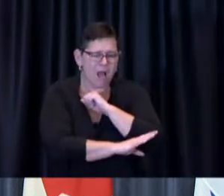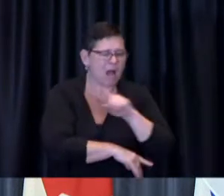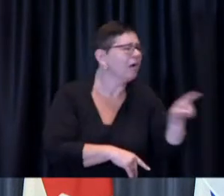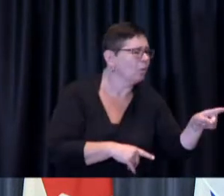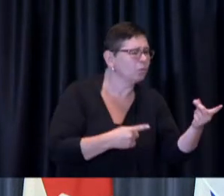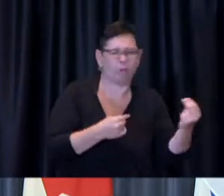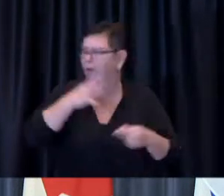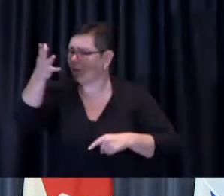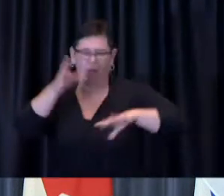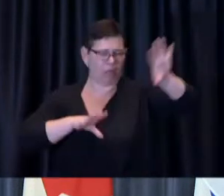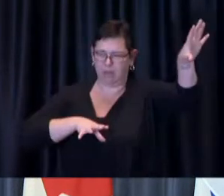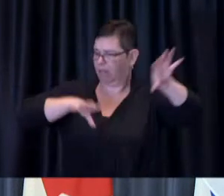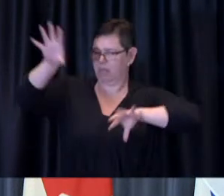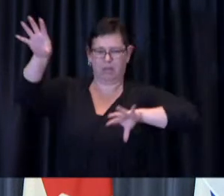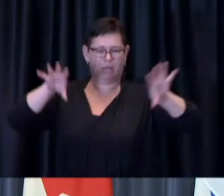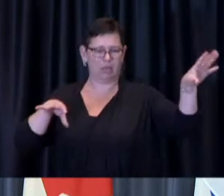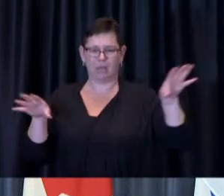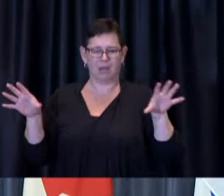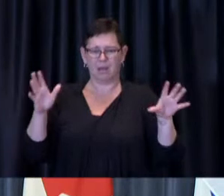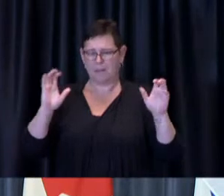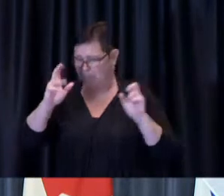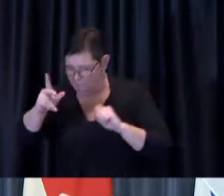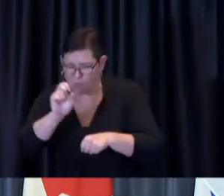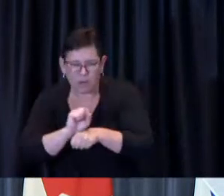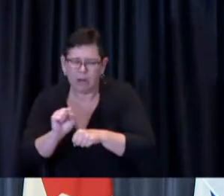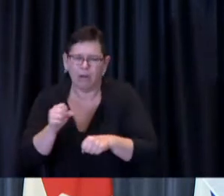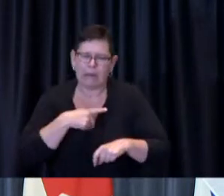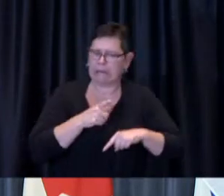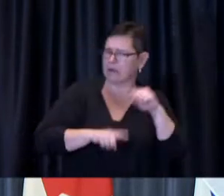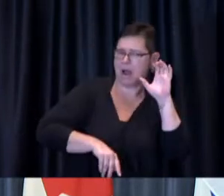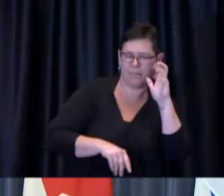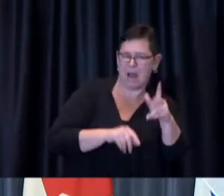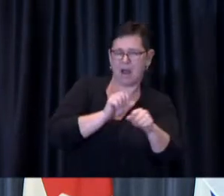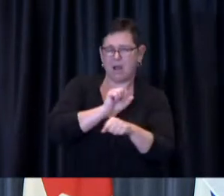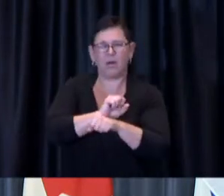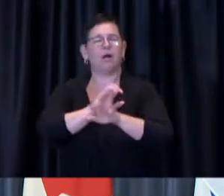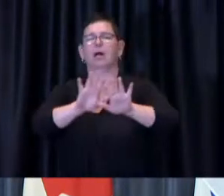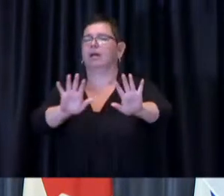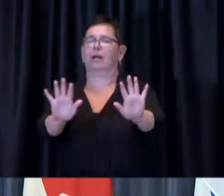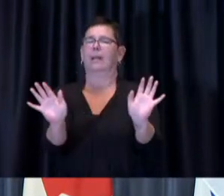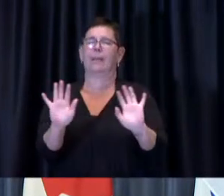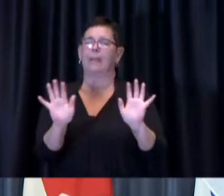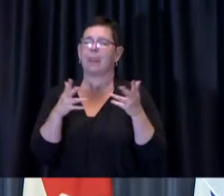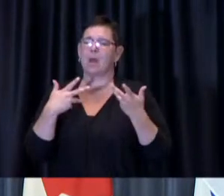work and coming back to city halls and places like that so um you know we would do what we could do